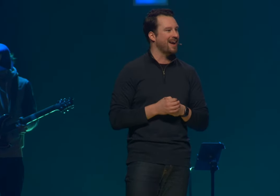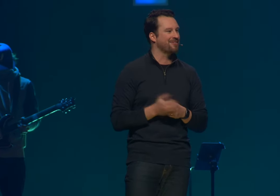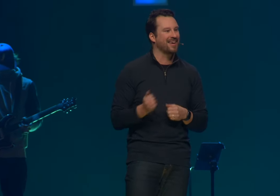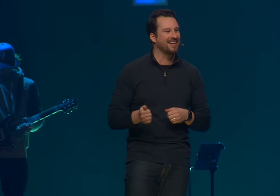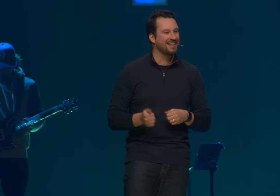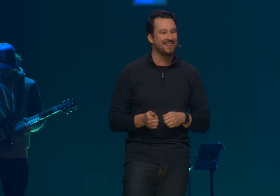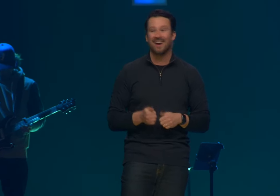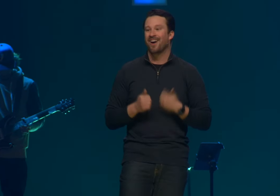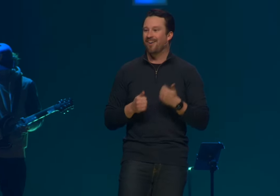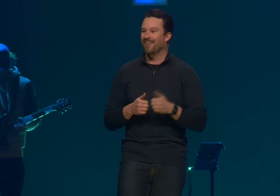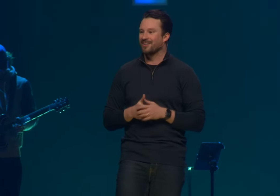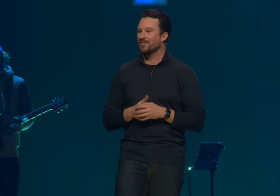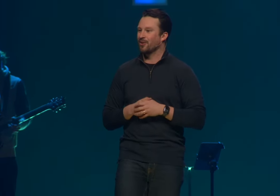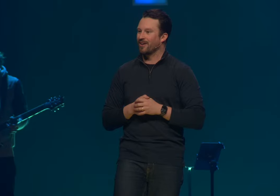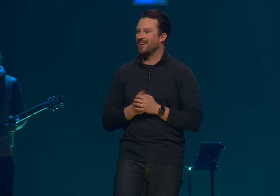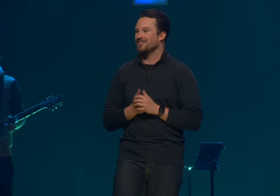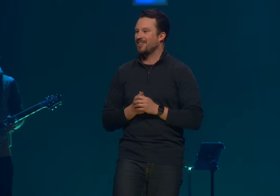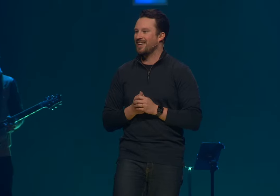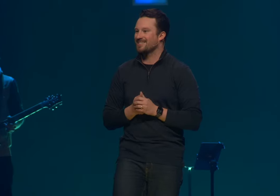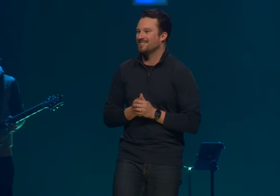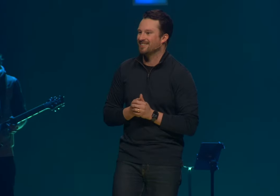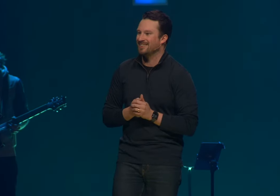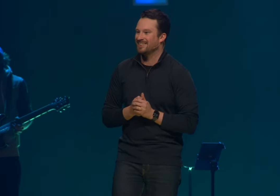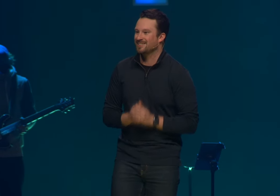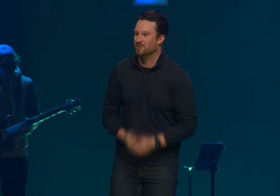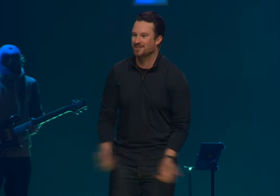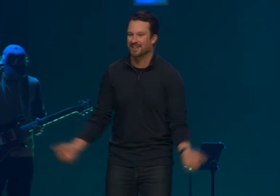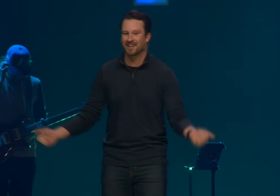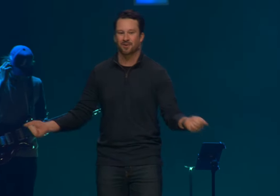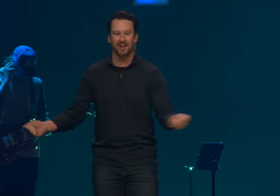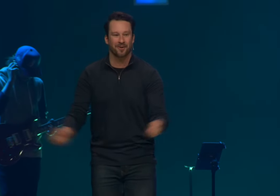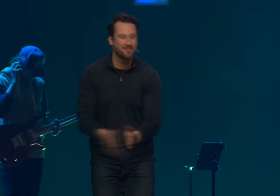We have Kennedy, Arnold, Lauren and Chanson in to lead us as we sing. Here we go.